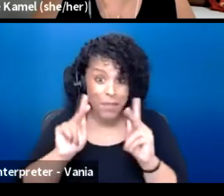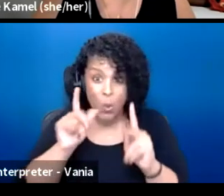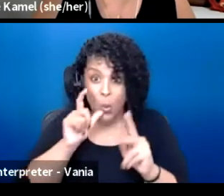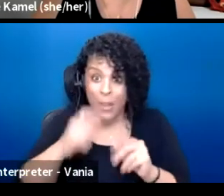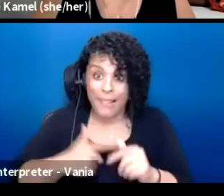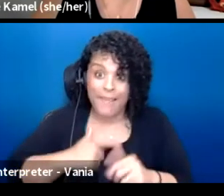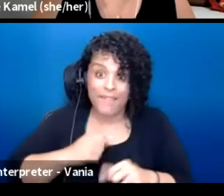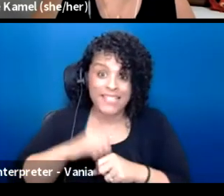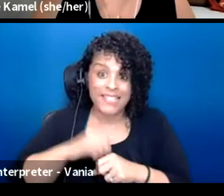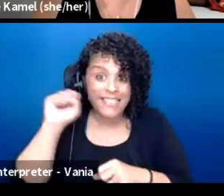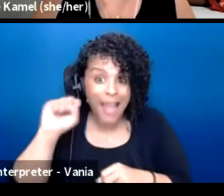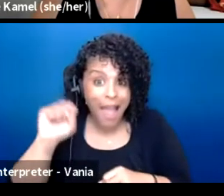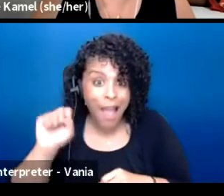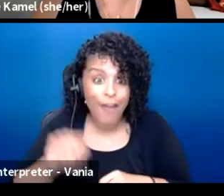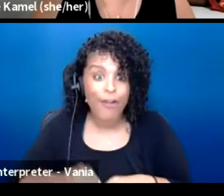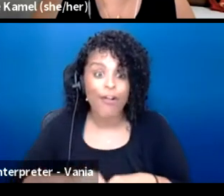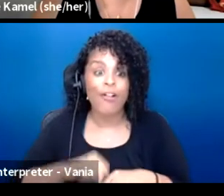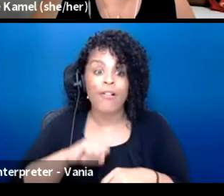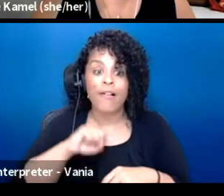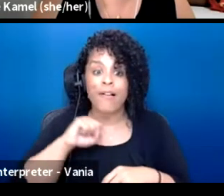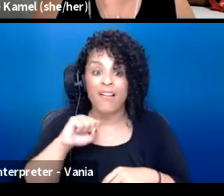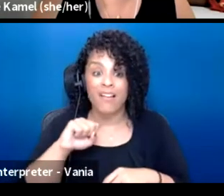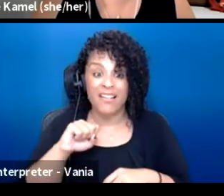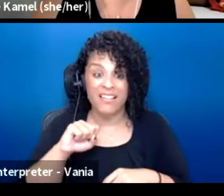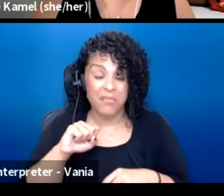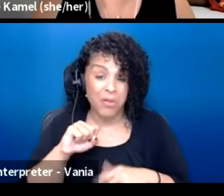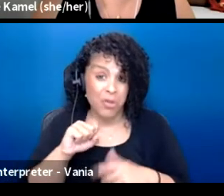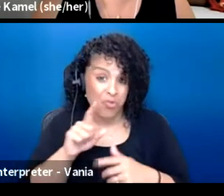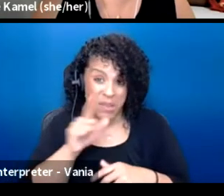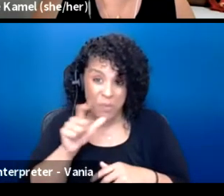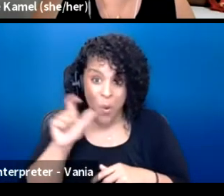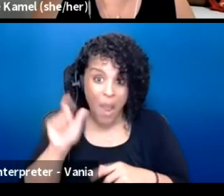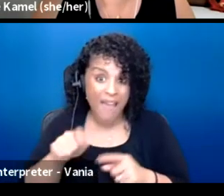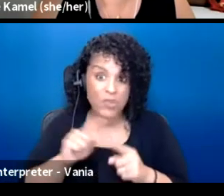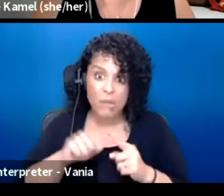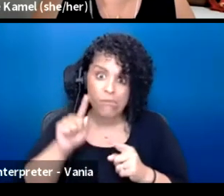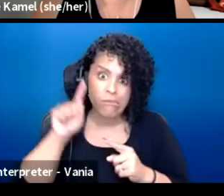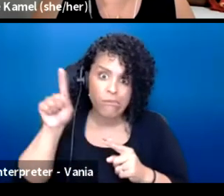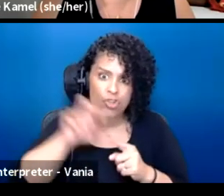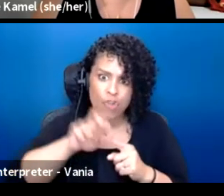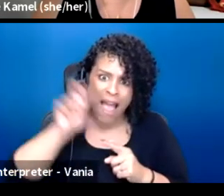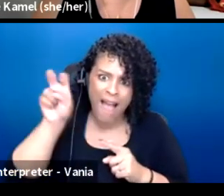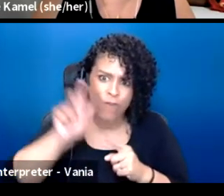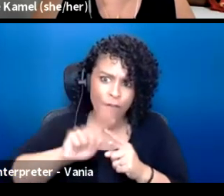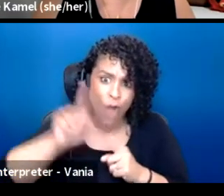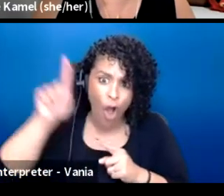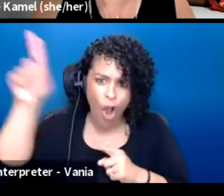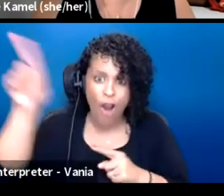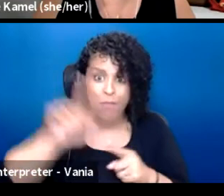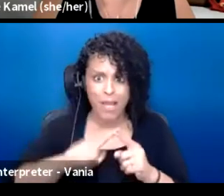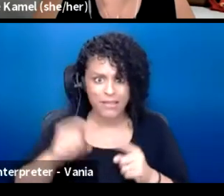that there isn't too far, we have to travel for a theater, but imagine when your town doesn't have a theater,